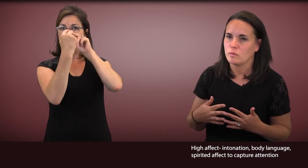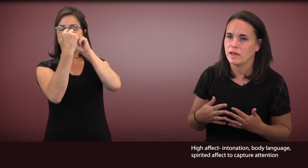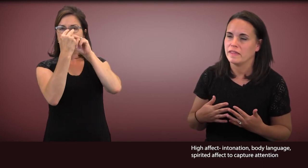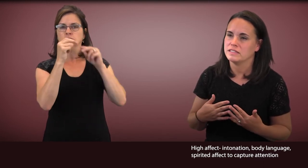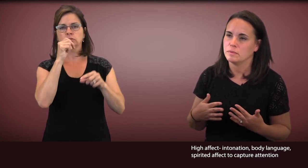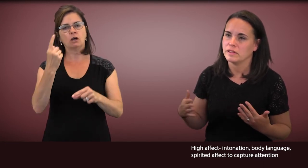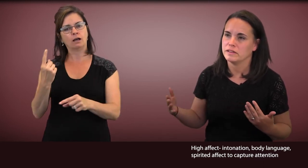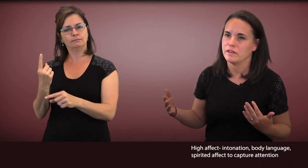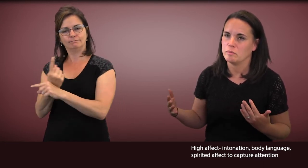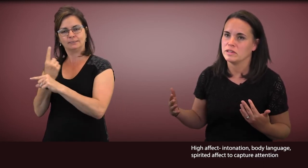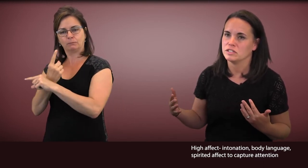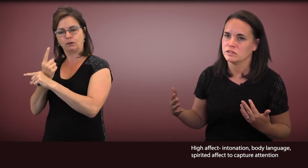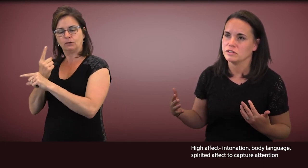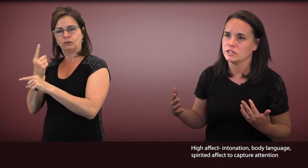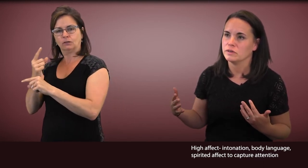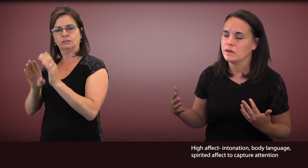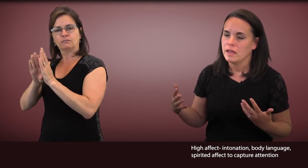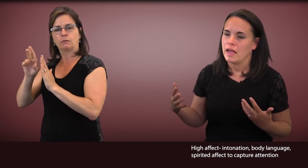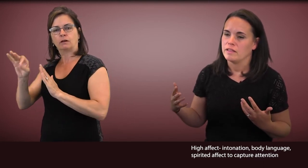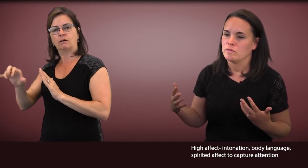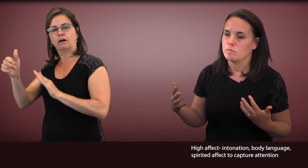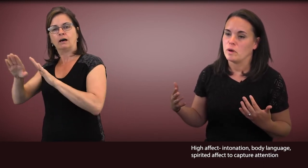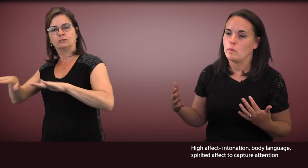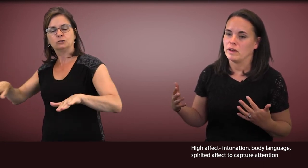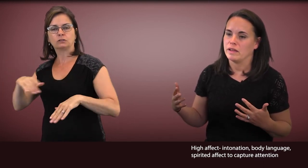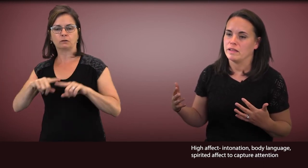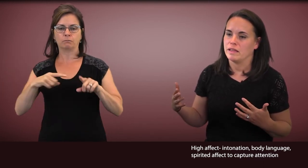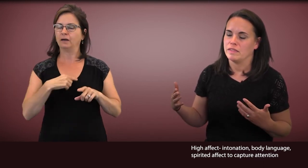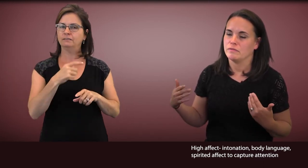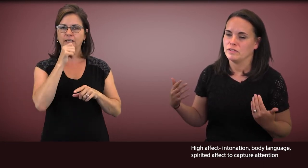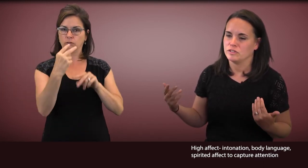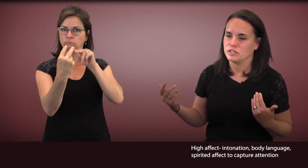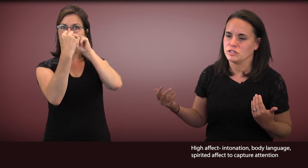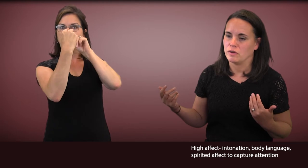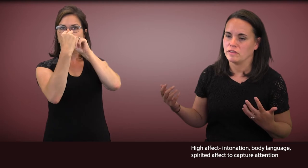the way that typically developing children do, but what the research has shown